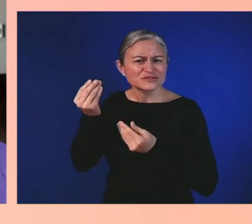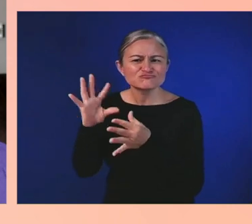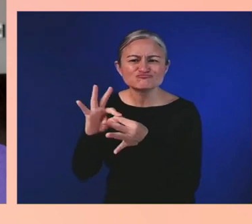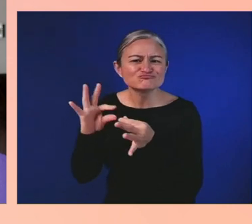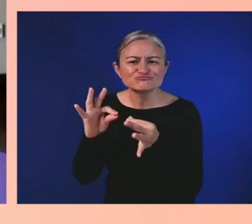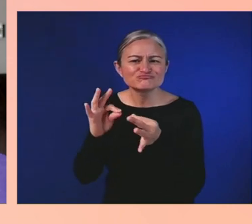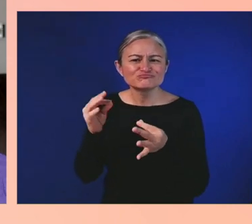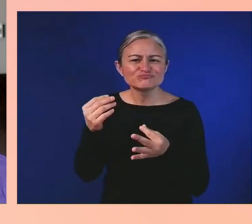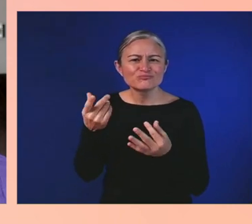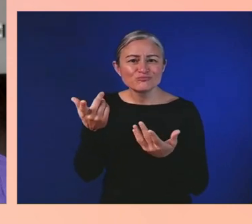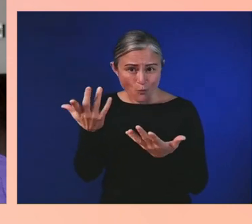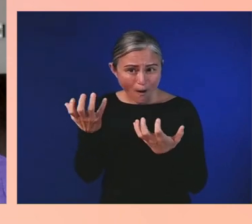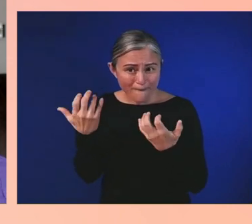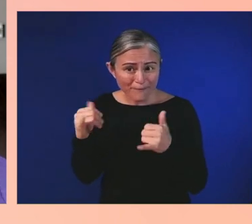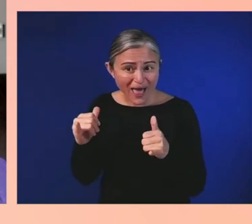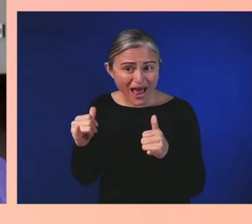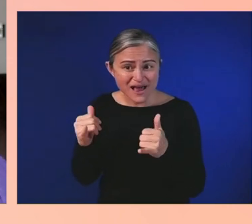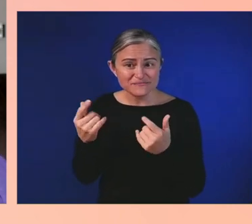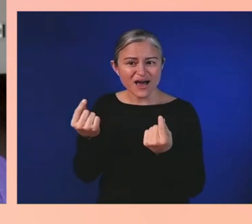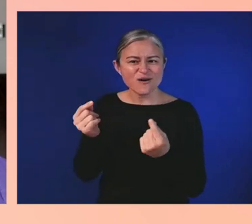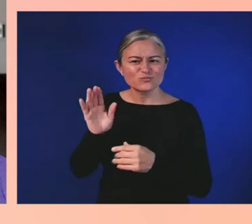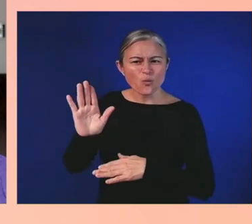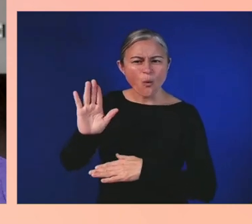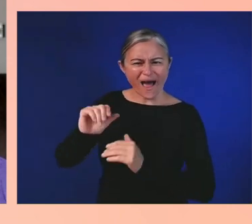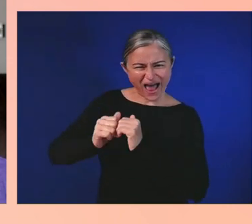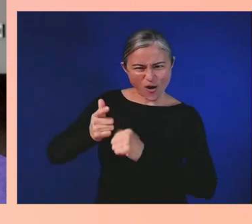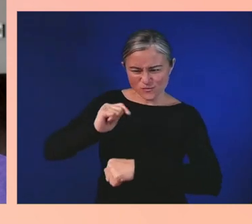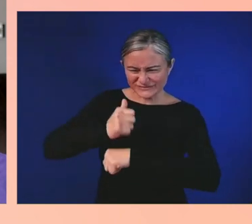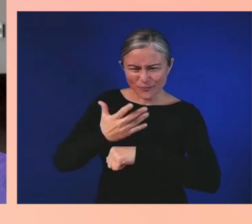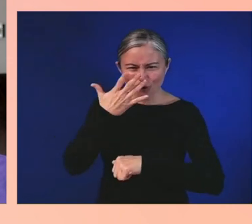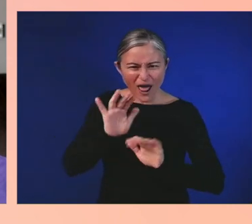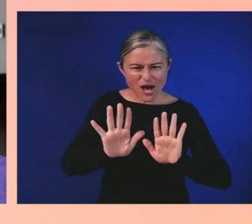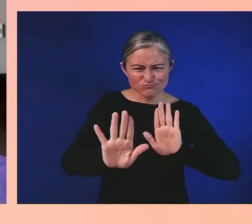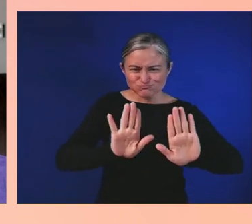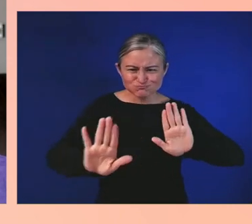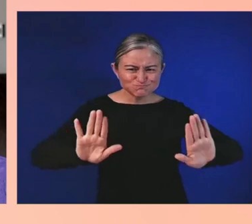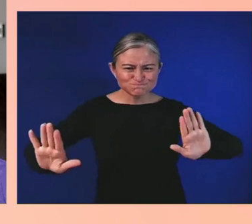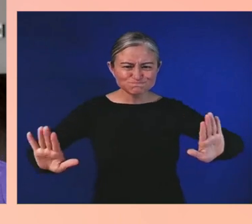Currently, I'm playing a lot of Apex Legends. I feel like that is one of